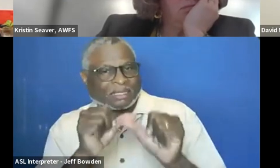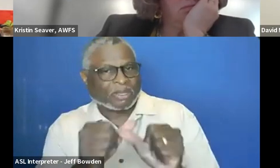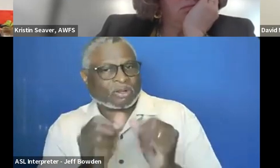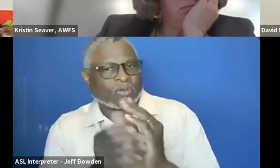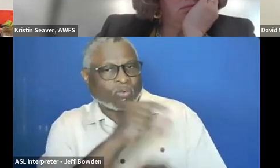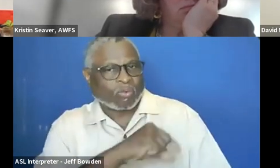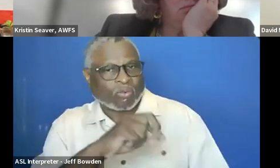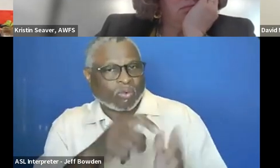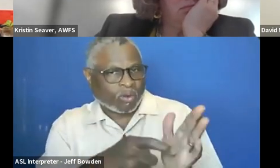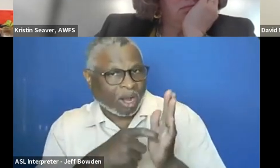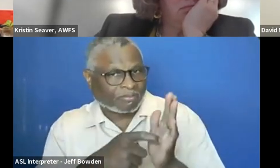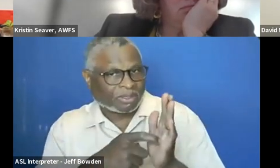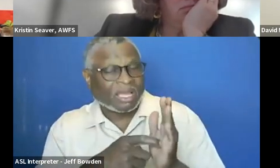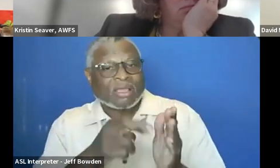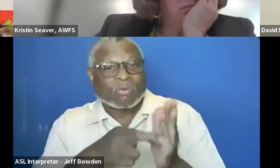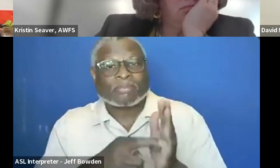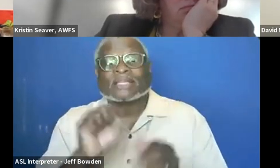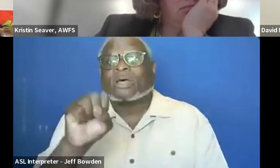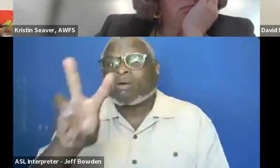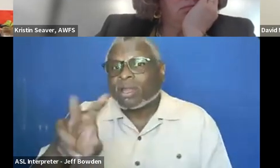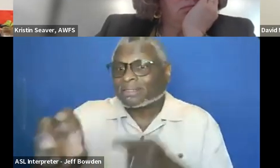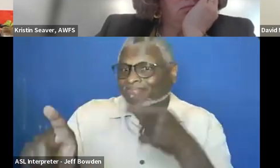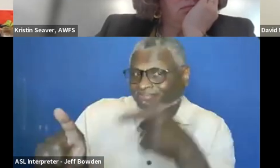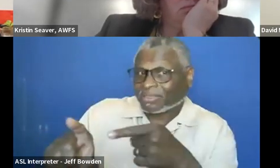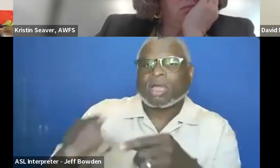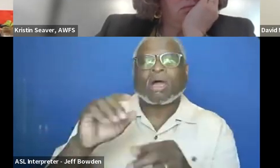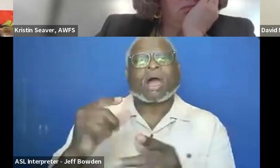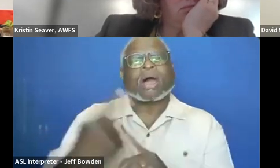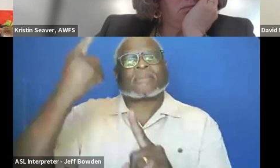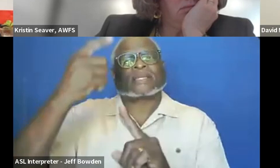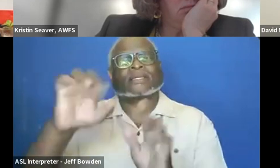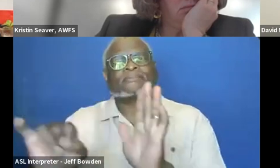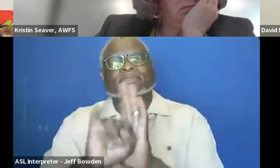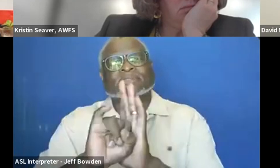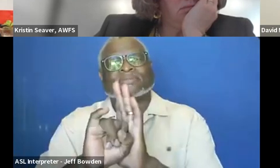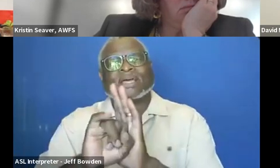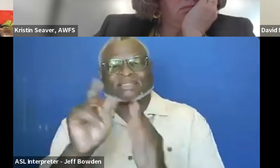The software tries to automatically detect those by looking at the keywords in the document